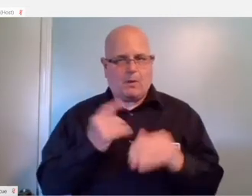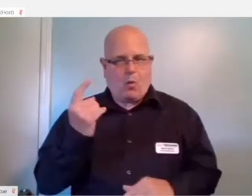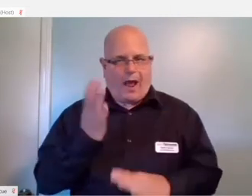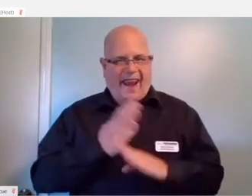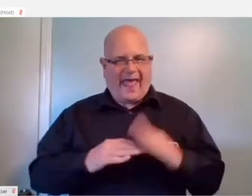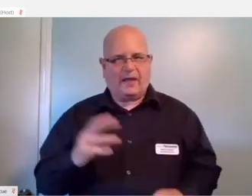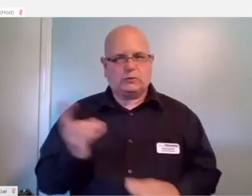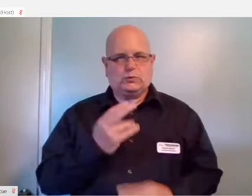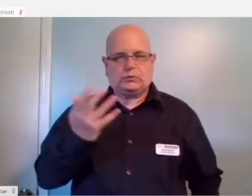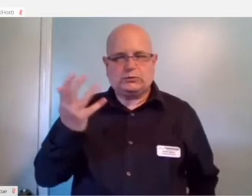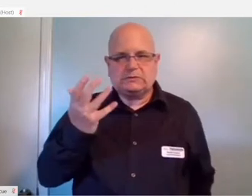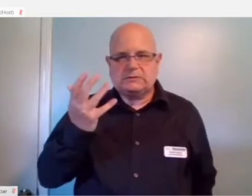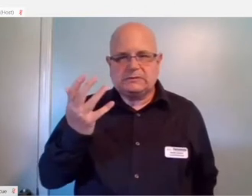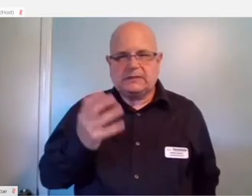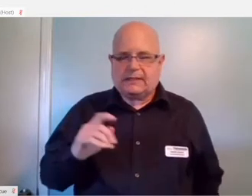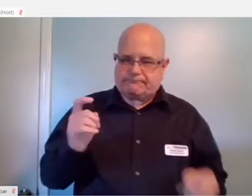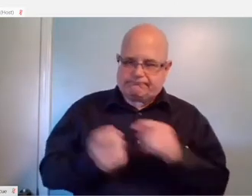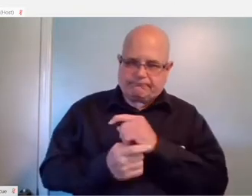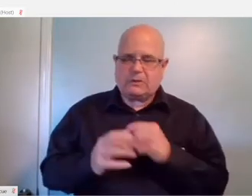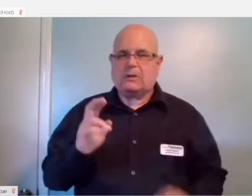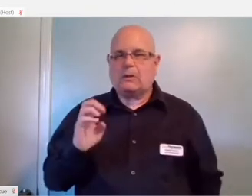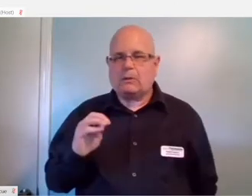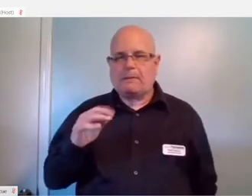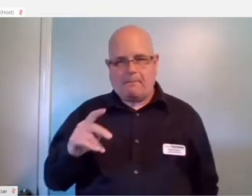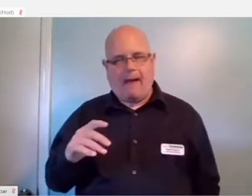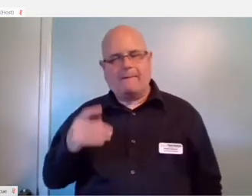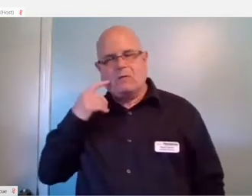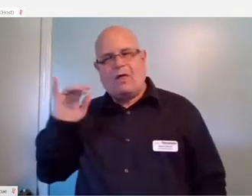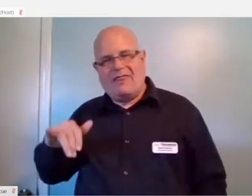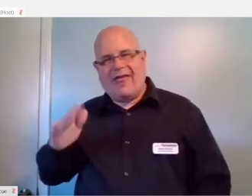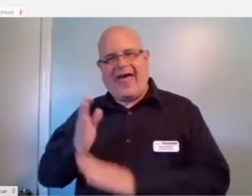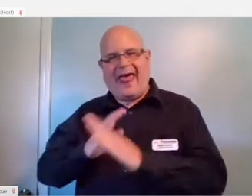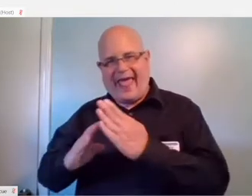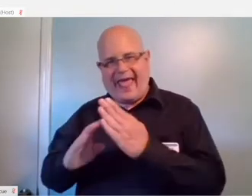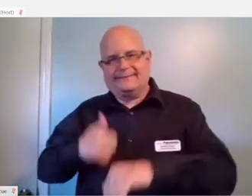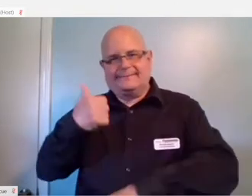They would be able to remap all of those inputs to buttons that are more easily accessible